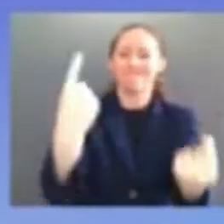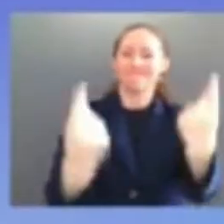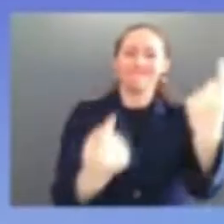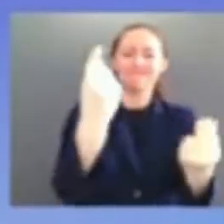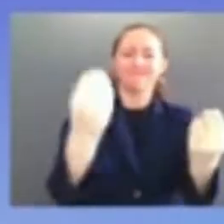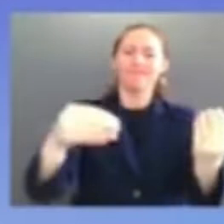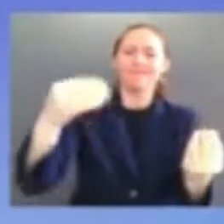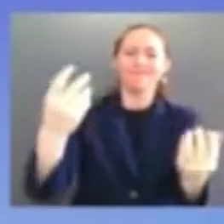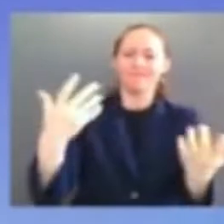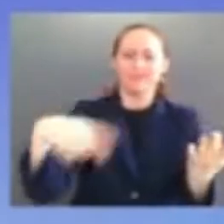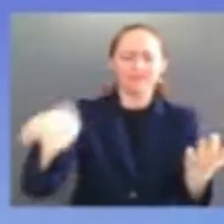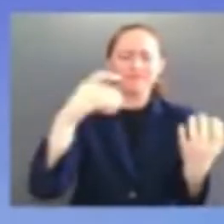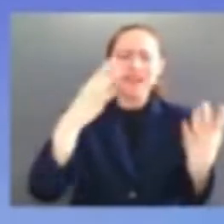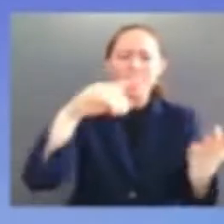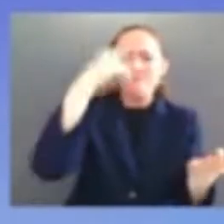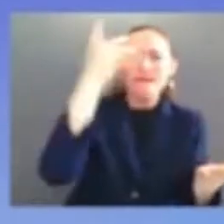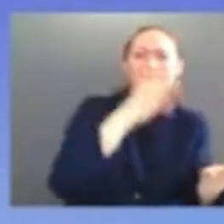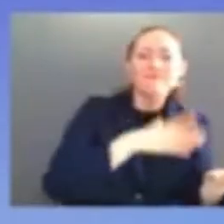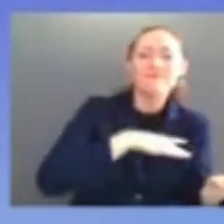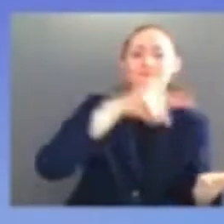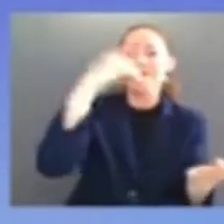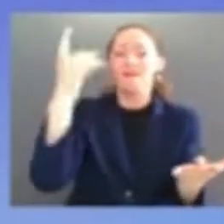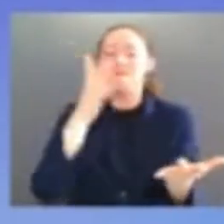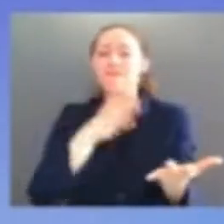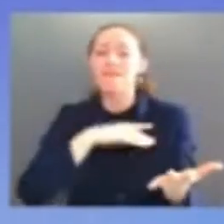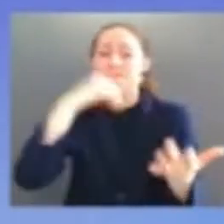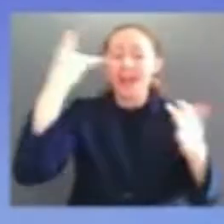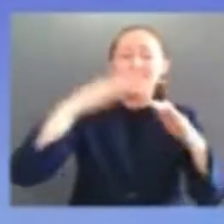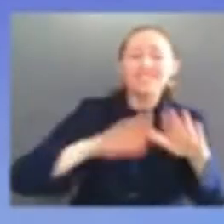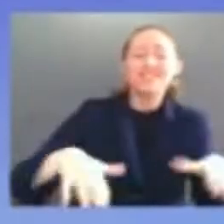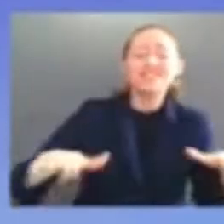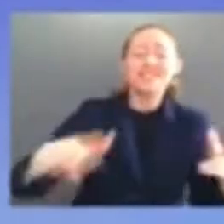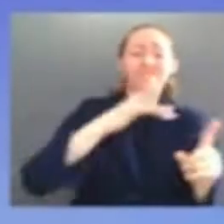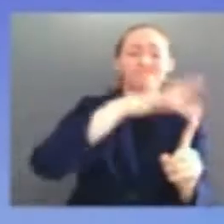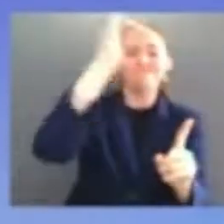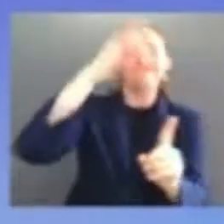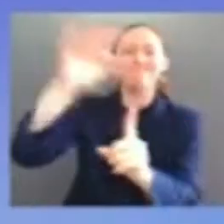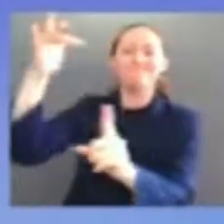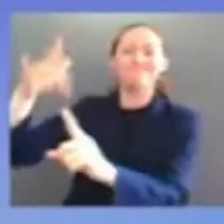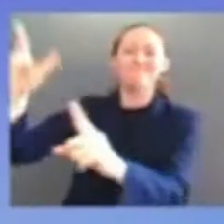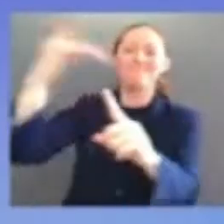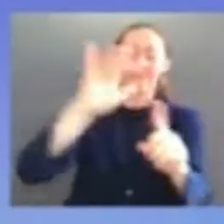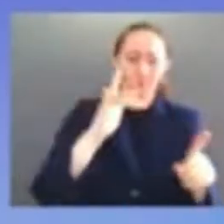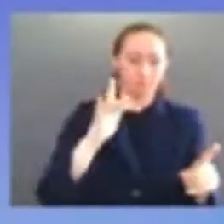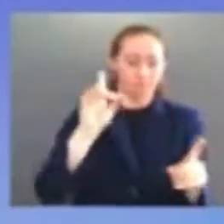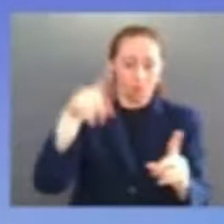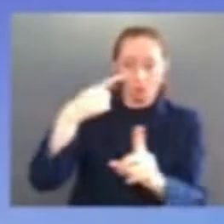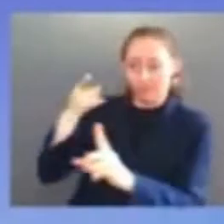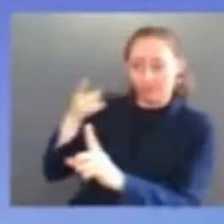is a moment of real change in american history i was on the phone this morning jesse